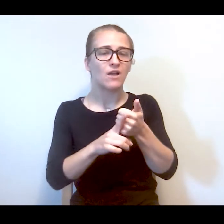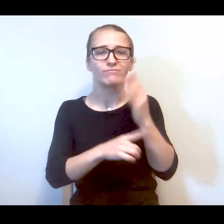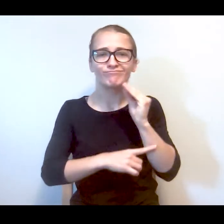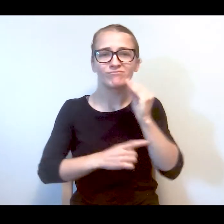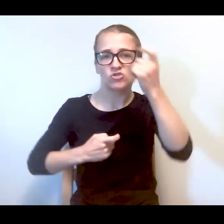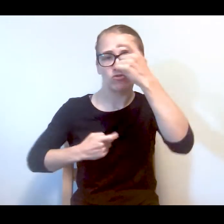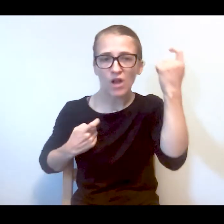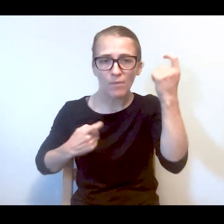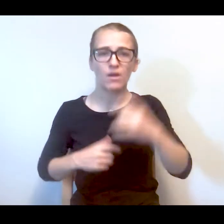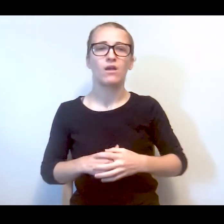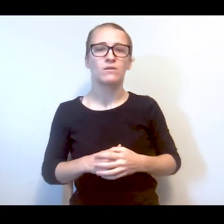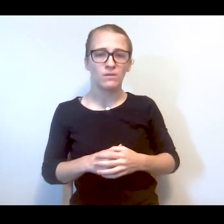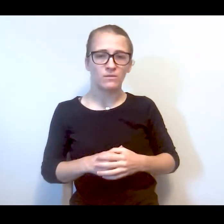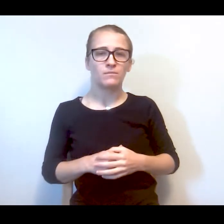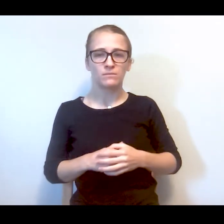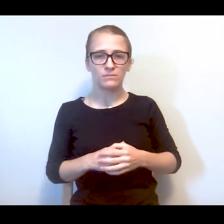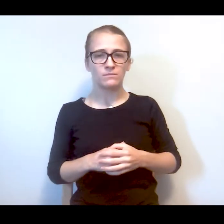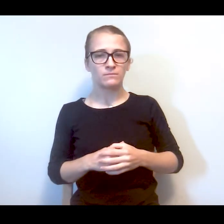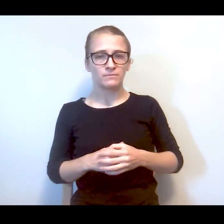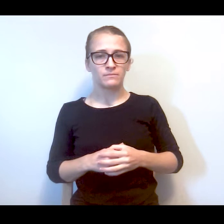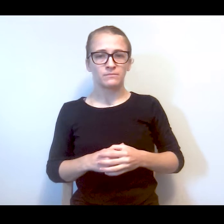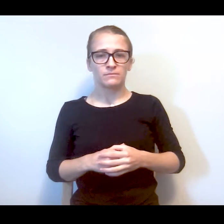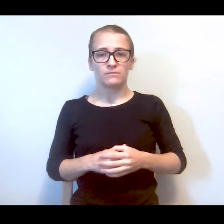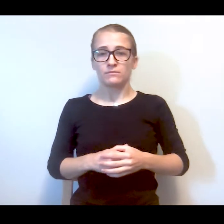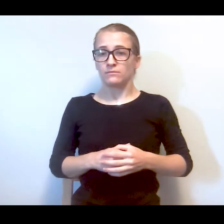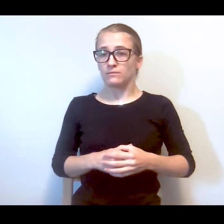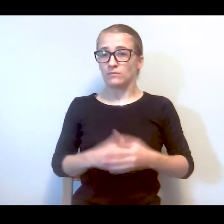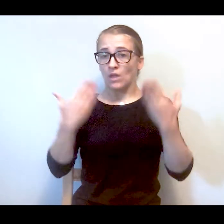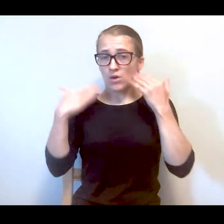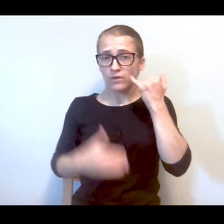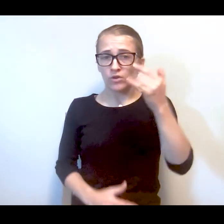trauma before. I don't know if you're aware of the